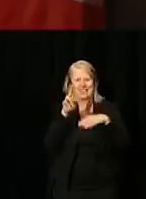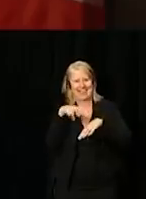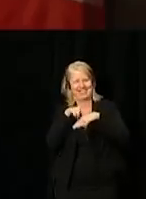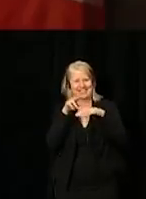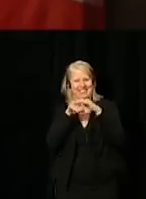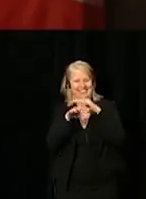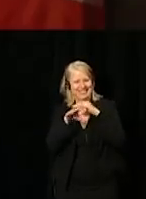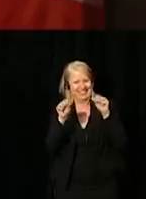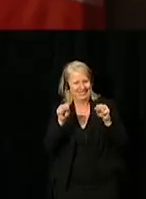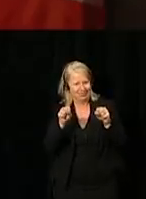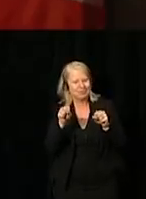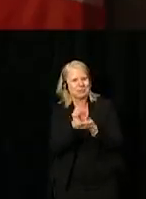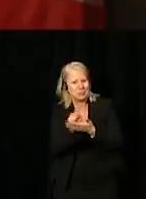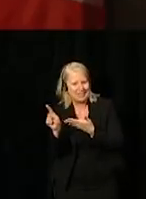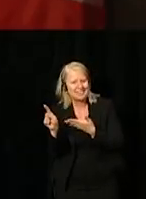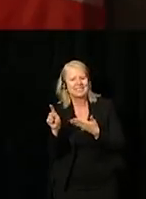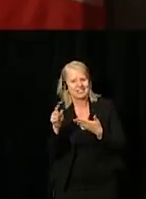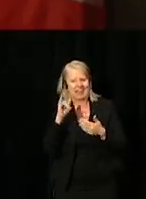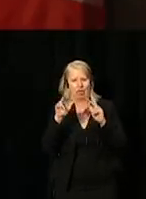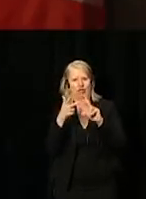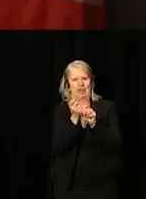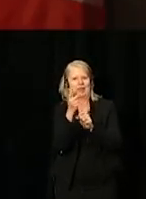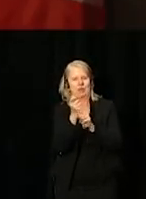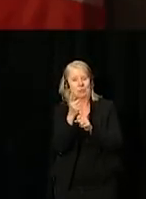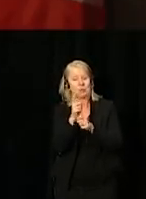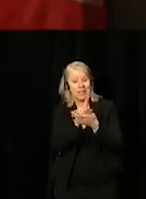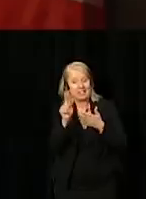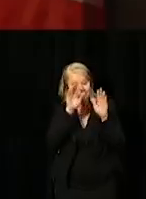our third annual week devoted to inclusion and accessibility,